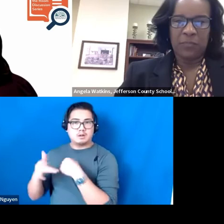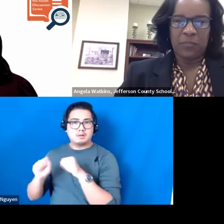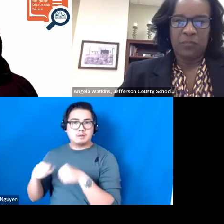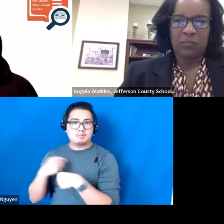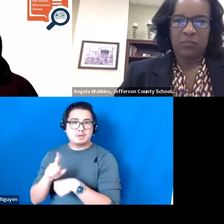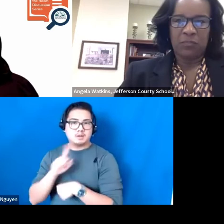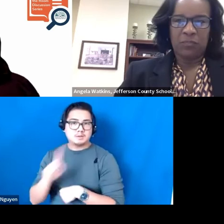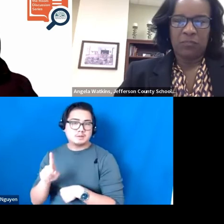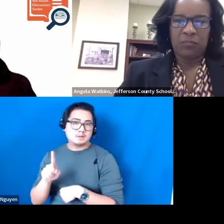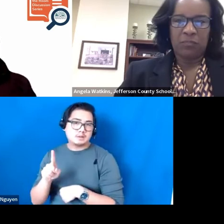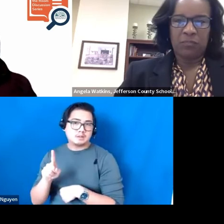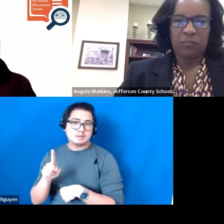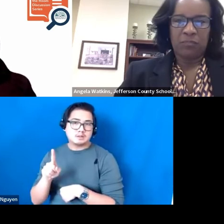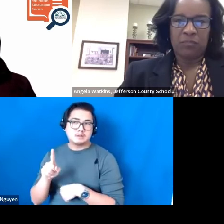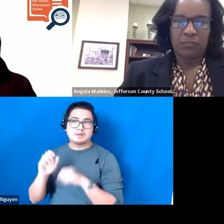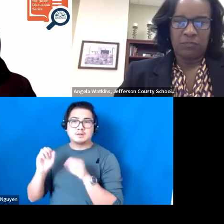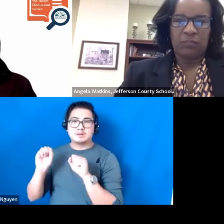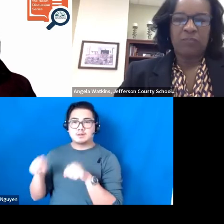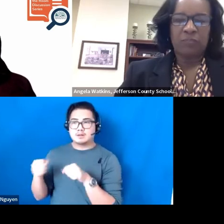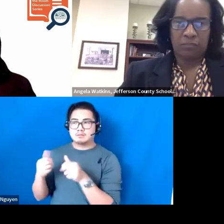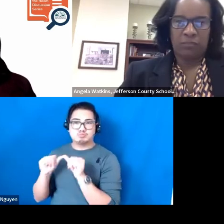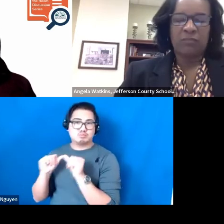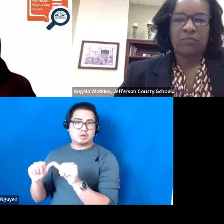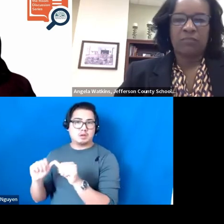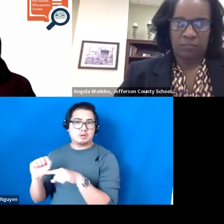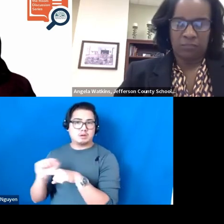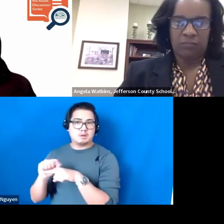can try to sustain those practices that you're putting in place.